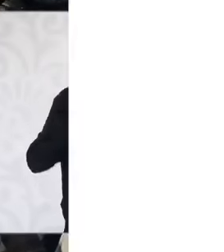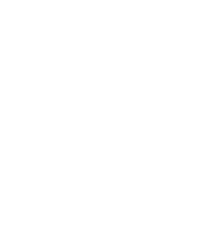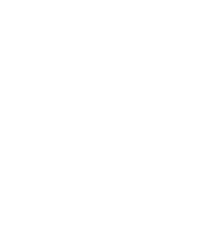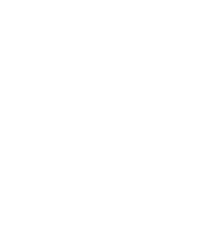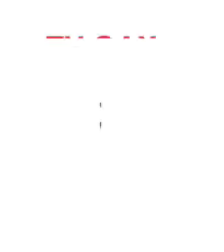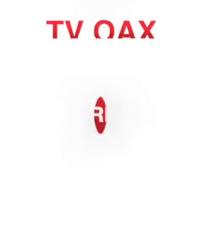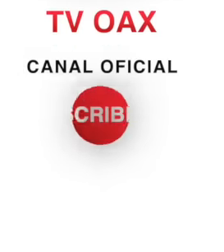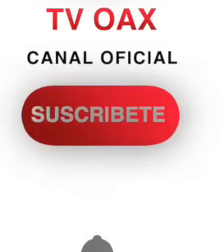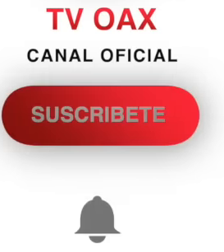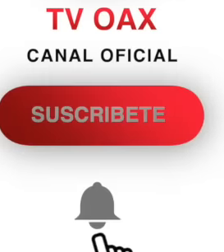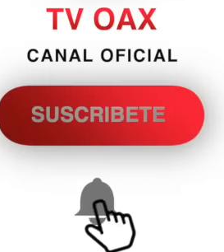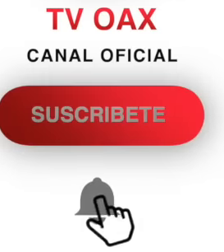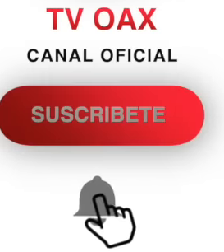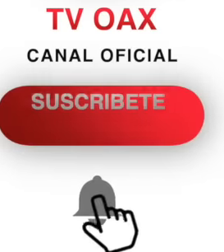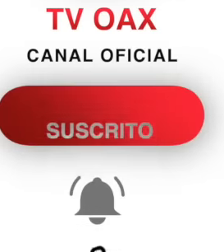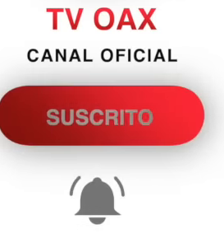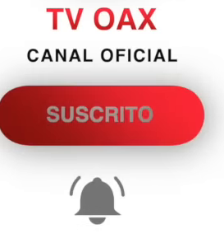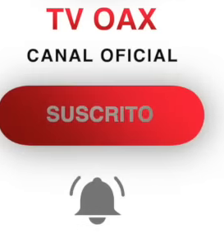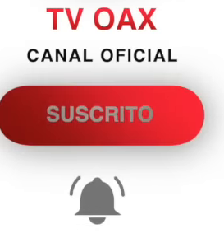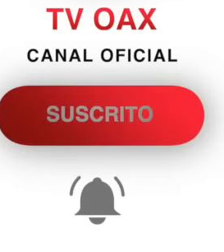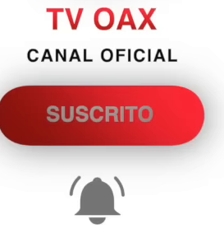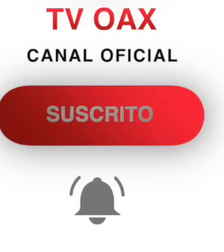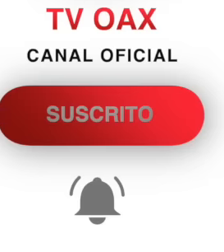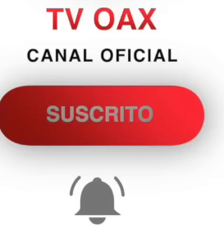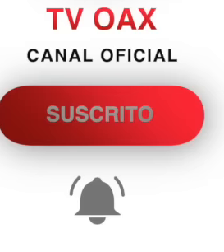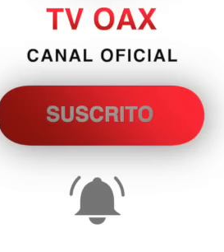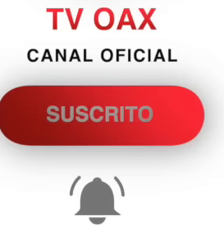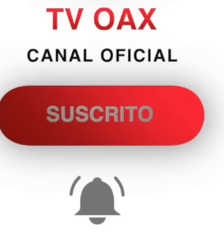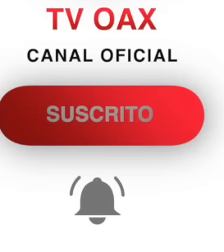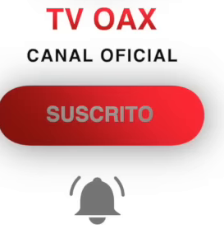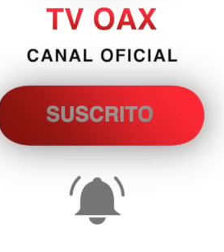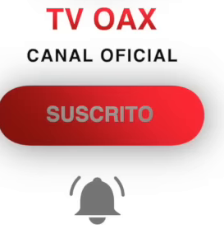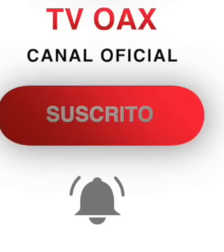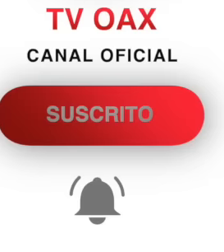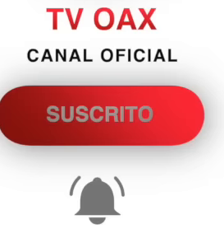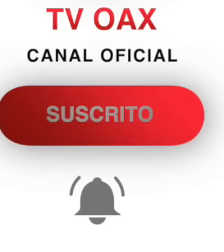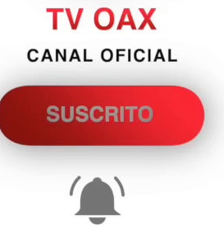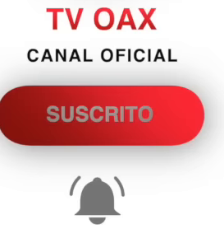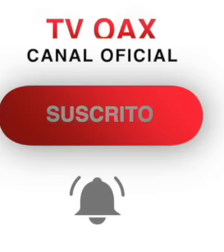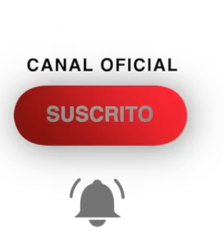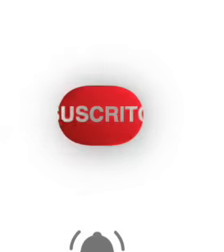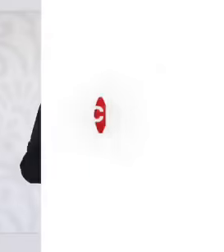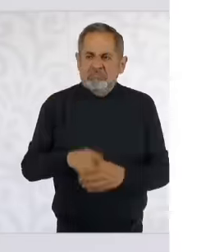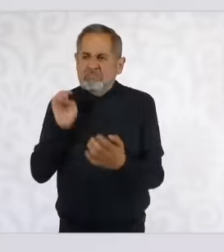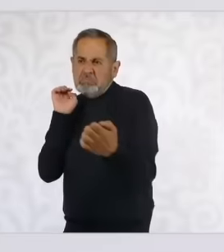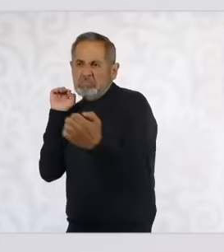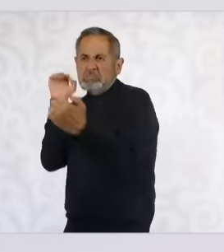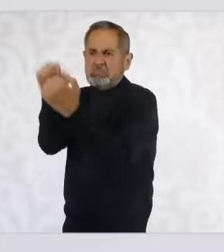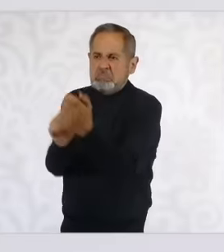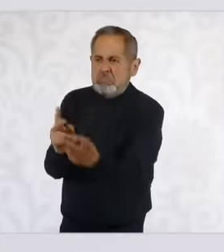When Cedillo governed because there was a foba proa and the people were not as aware and